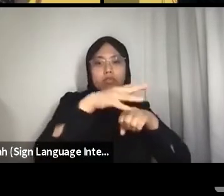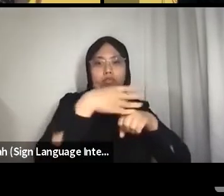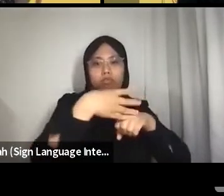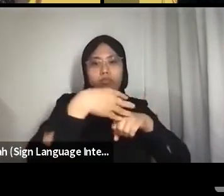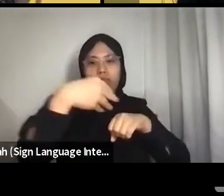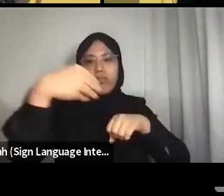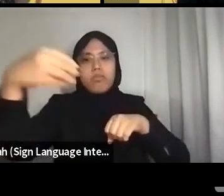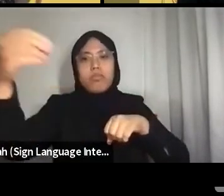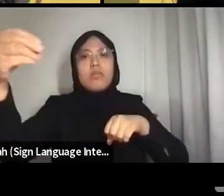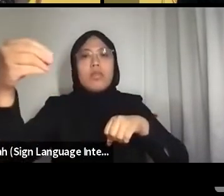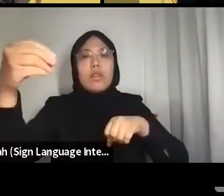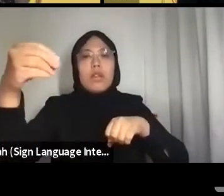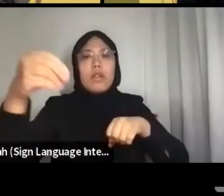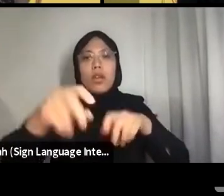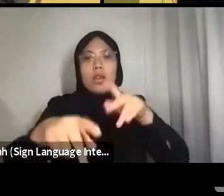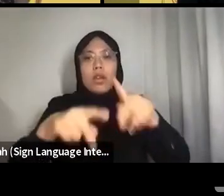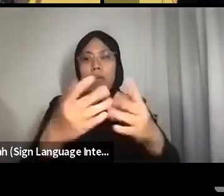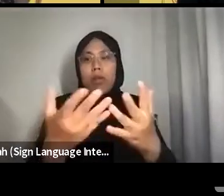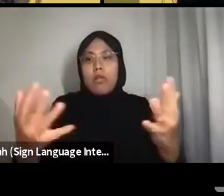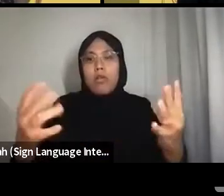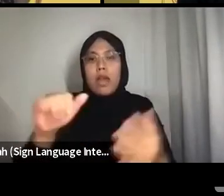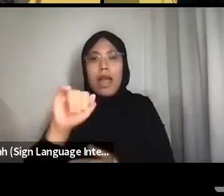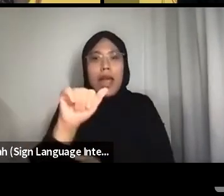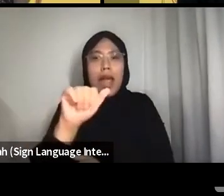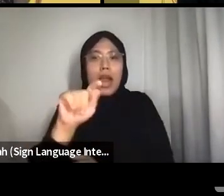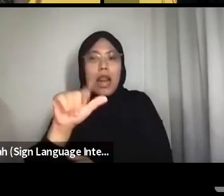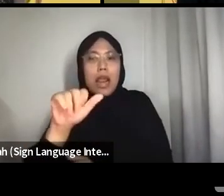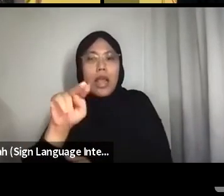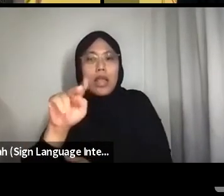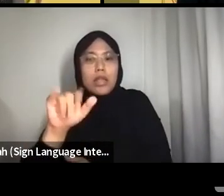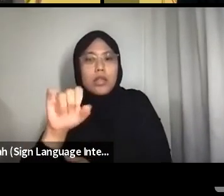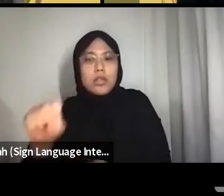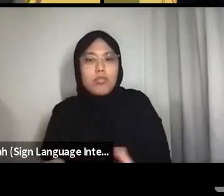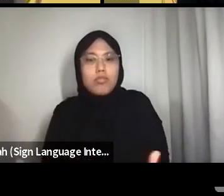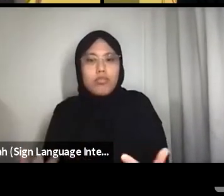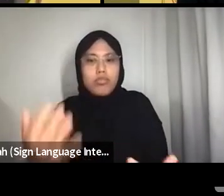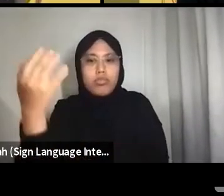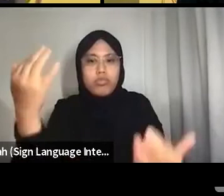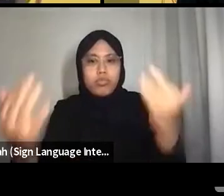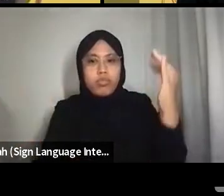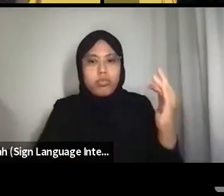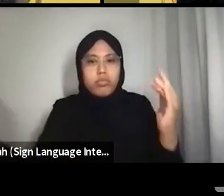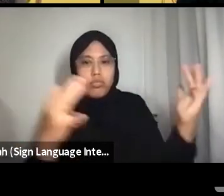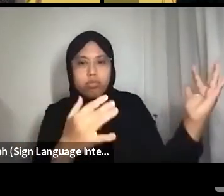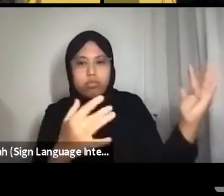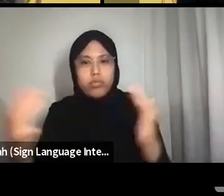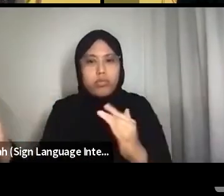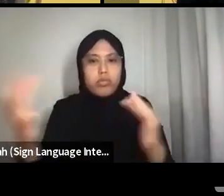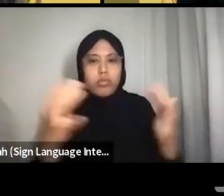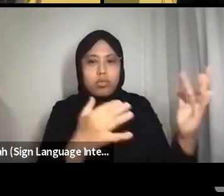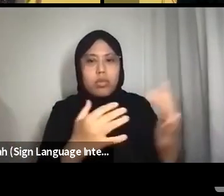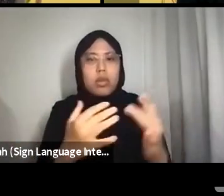This time claiming permanent/independence,/ and with a booming voice:/An announcement